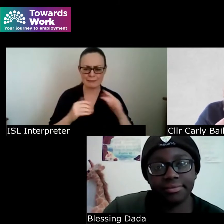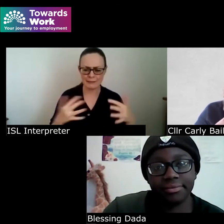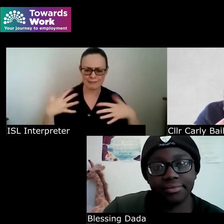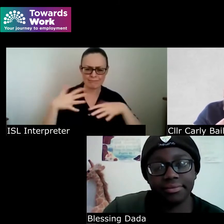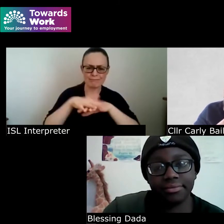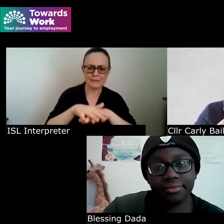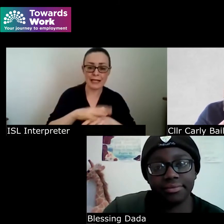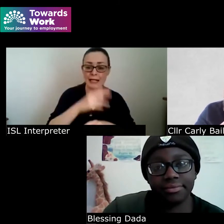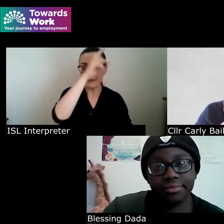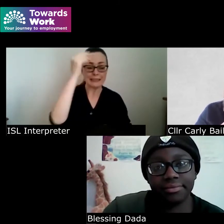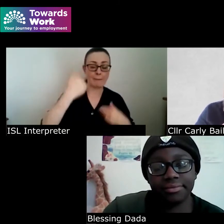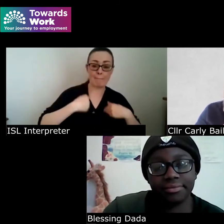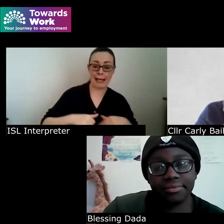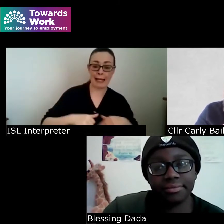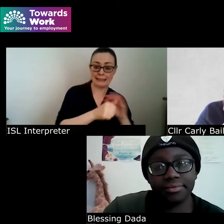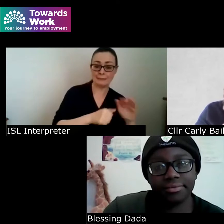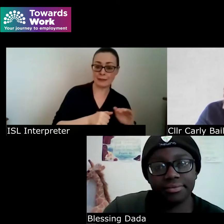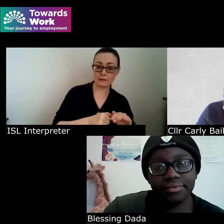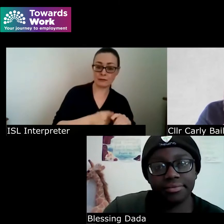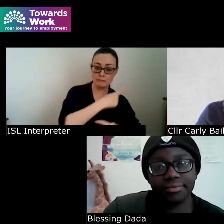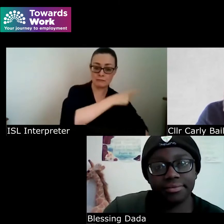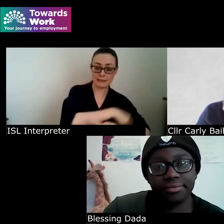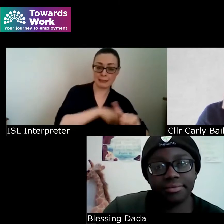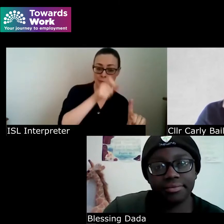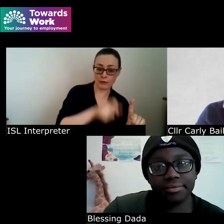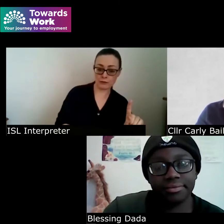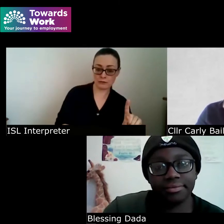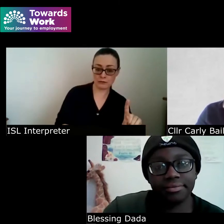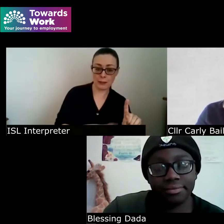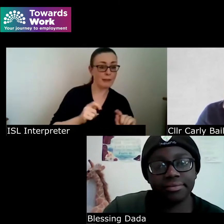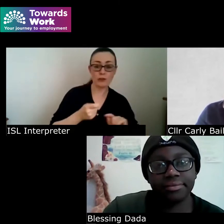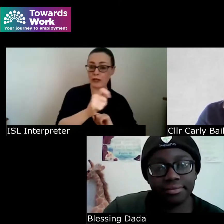experience of being a disabled person you know if it's a Traveller man who's a disabled person is